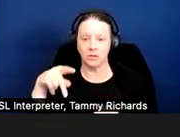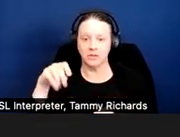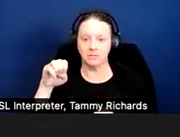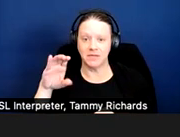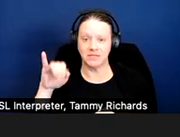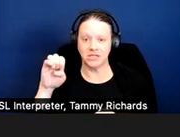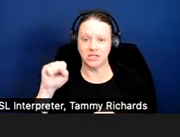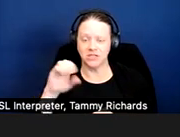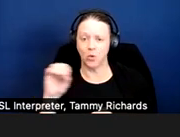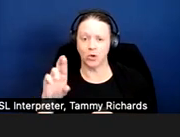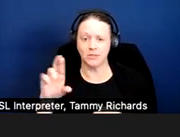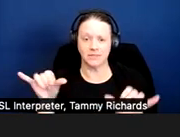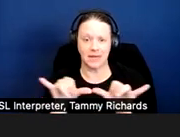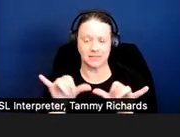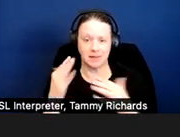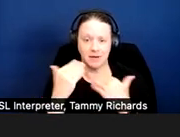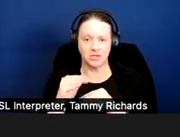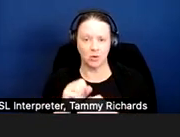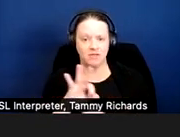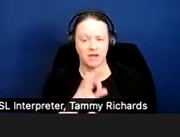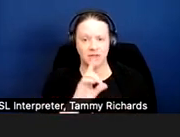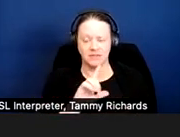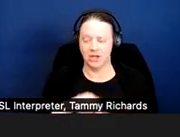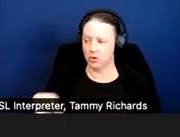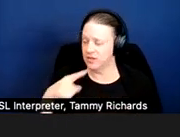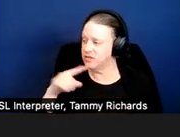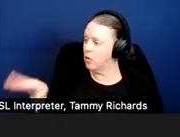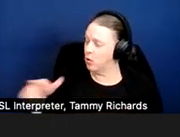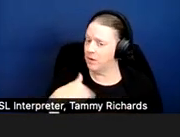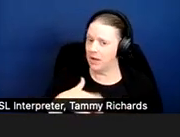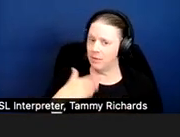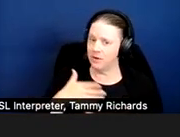So if a landlord comes back to you and says I would be happy to allow a service dog, but